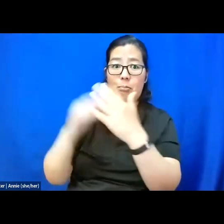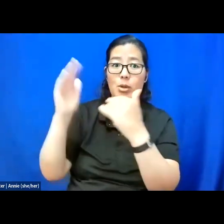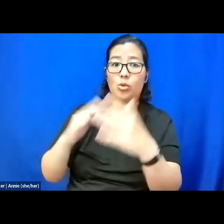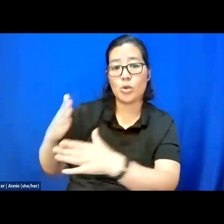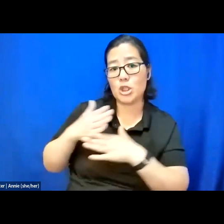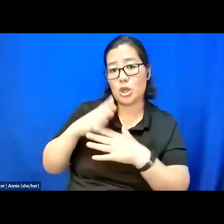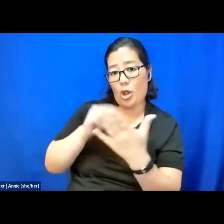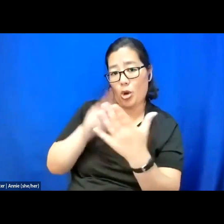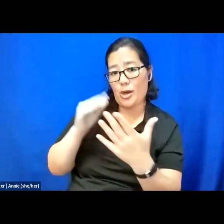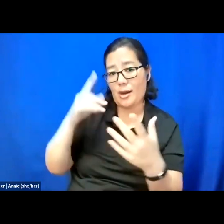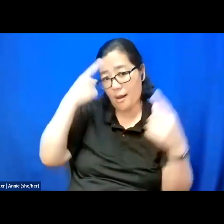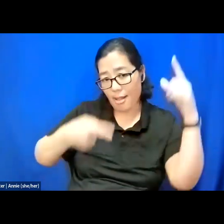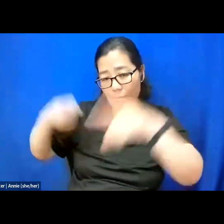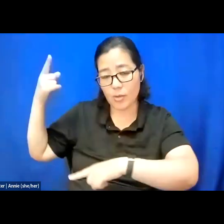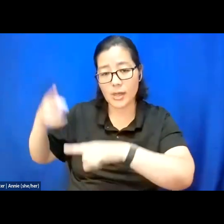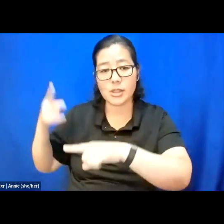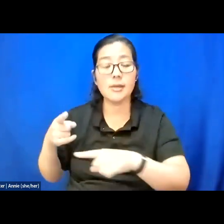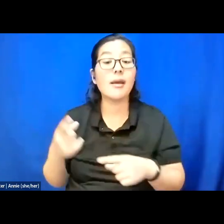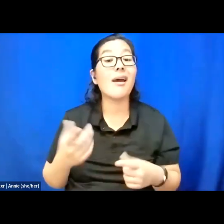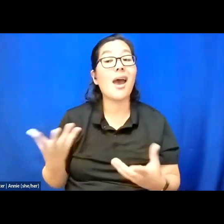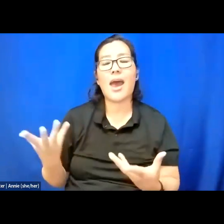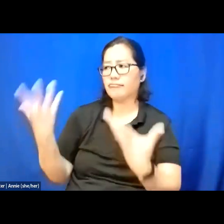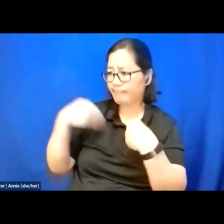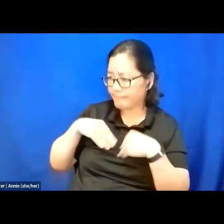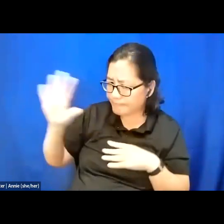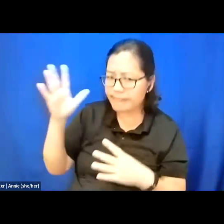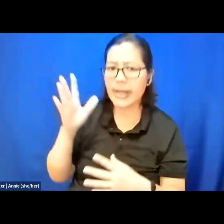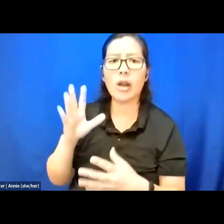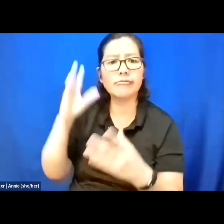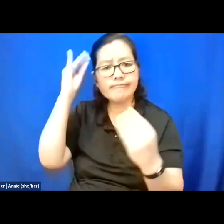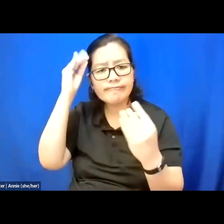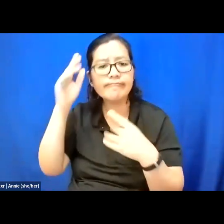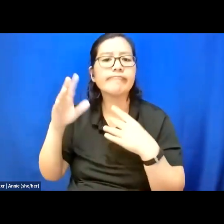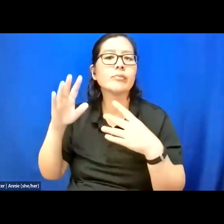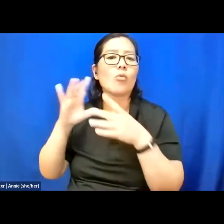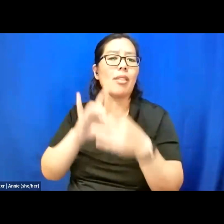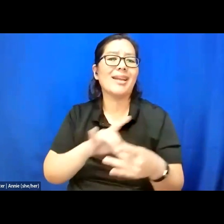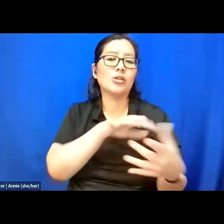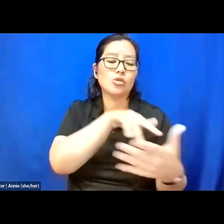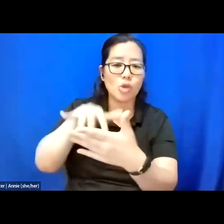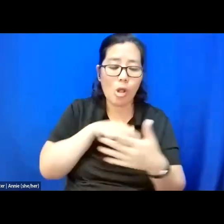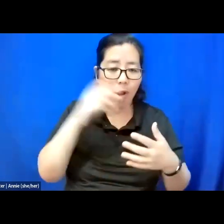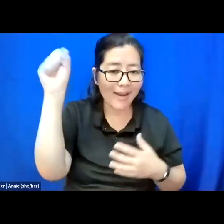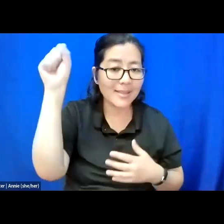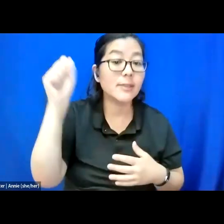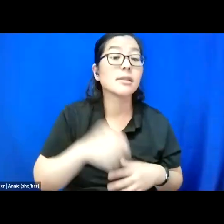and taking in their thoughts on scholar activism, organizing in hybrid ways and some